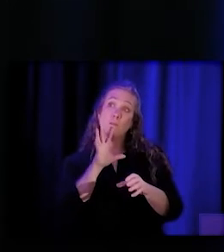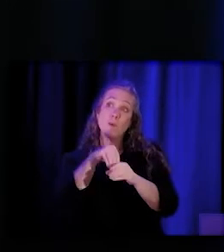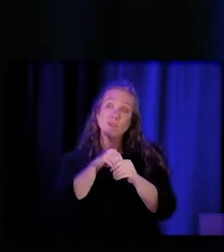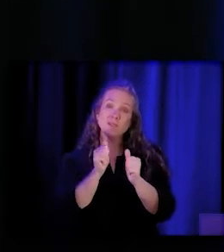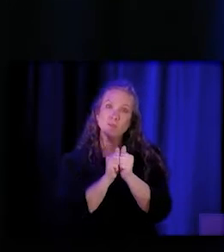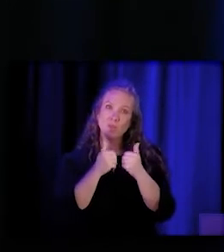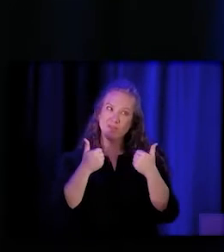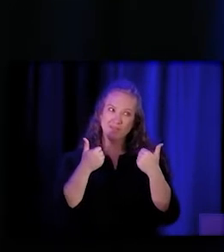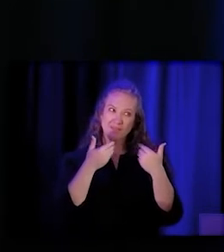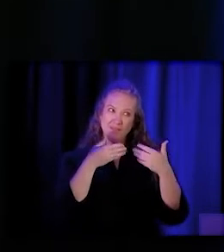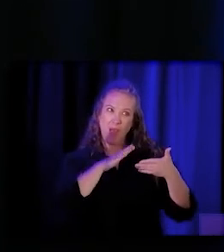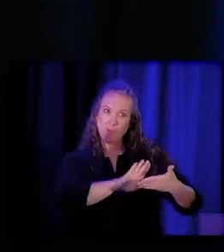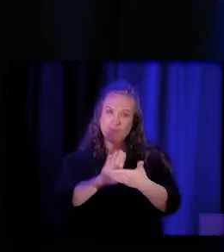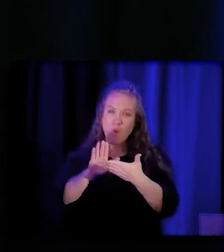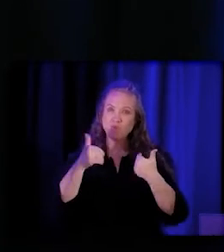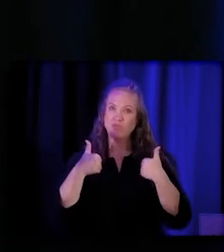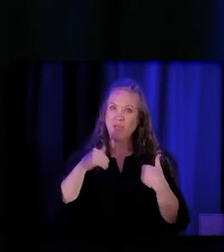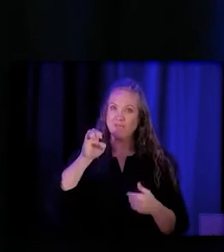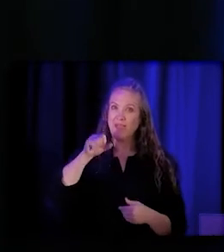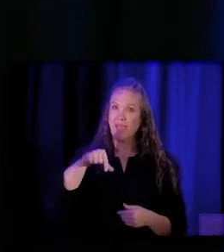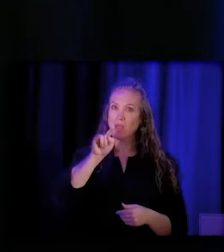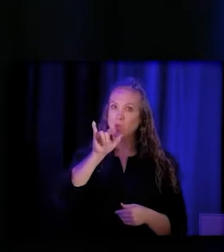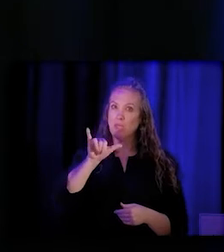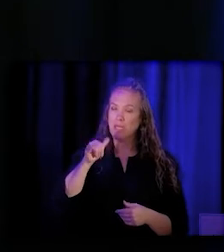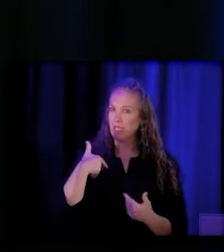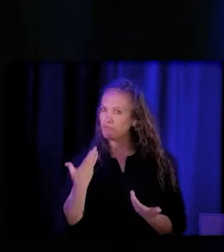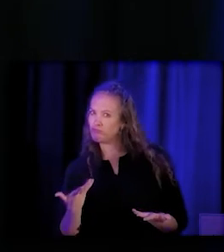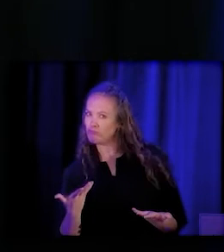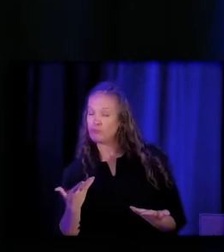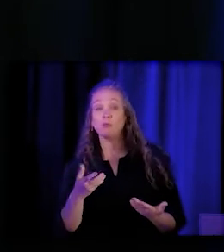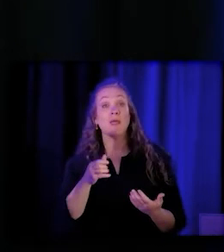And so I think that that's a really important flag for us to pay attention to.